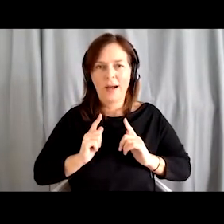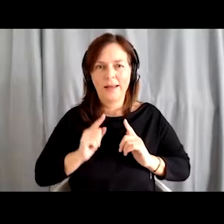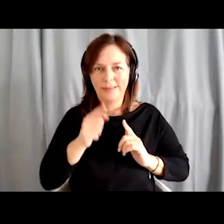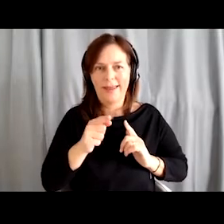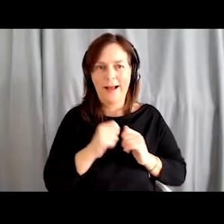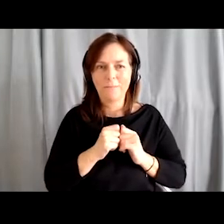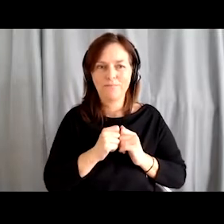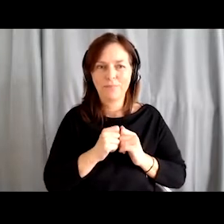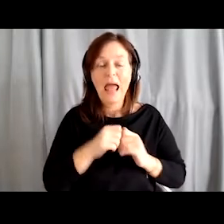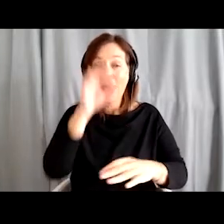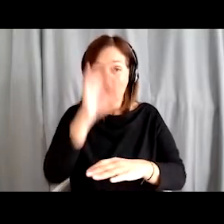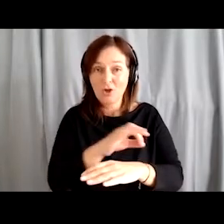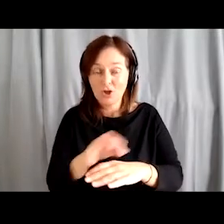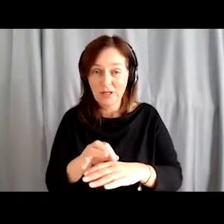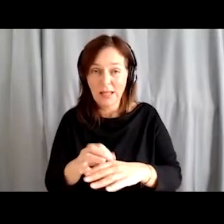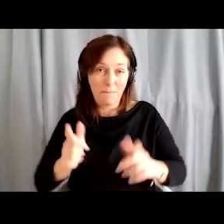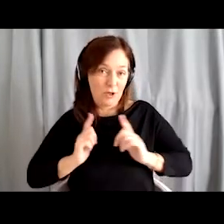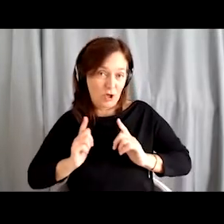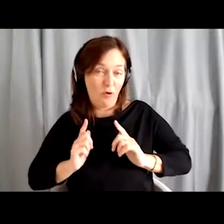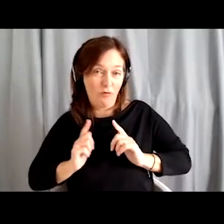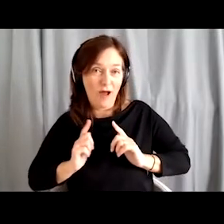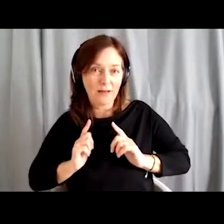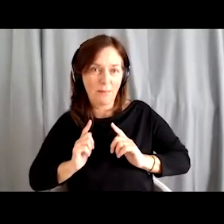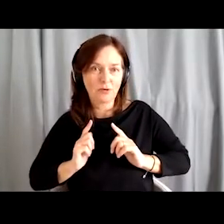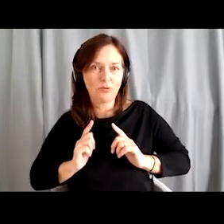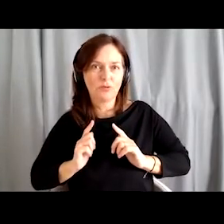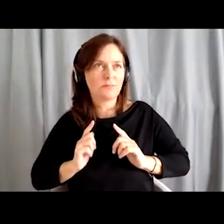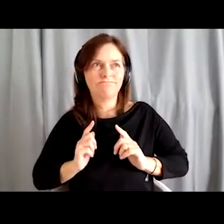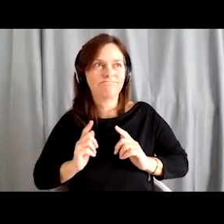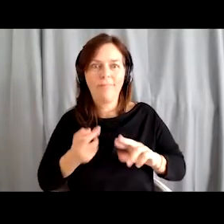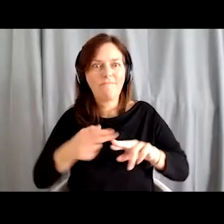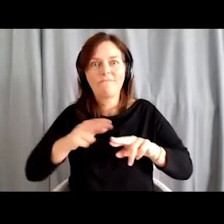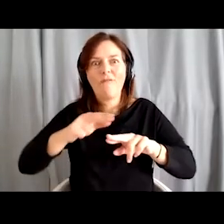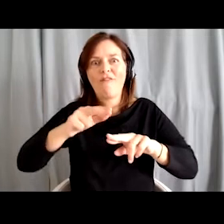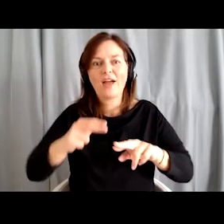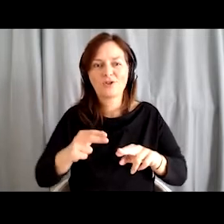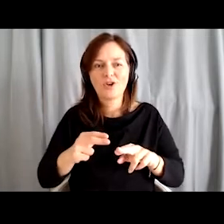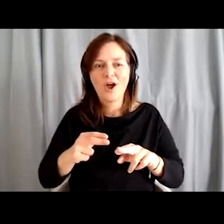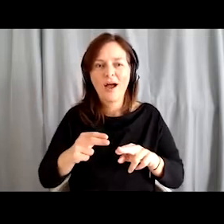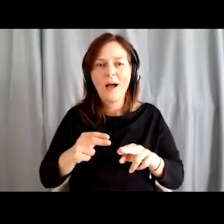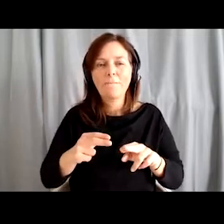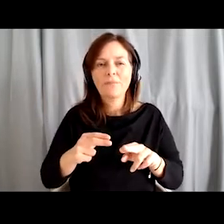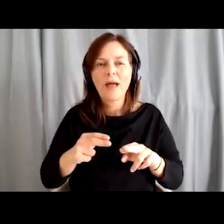Plans and expectations were also exceeded by the number of pensioners that participated in the activities –